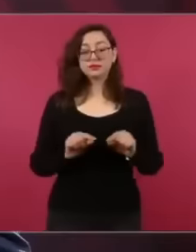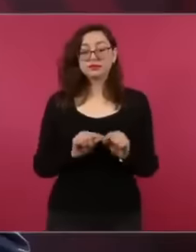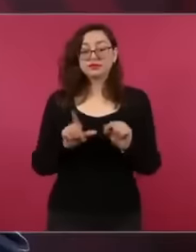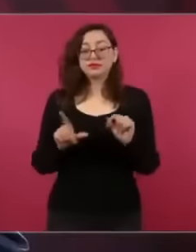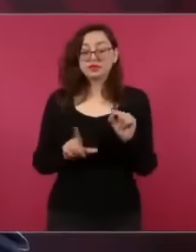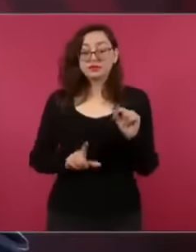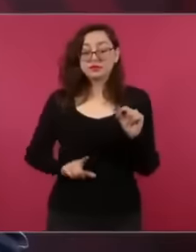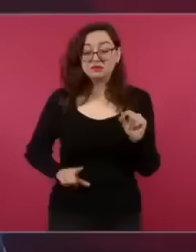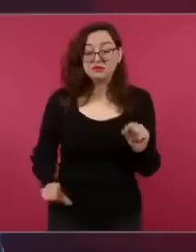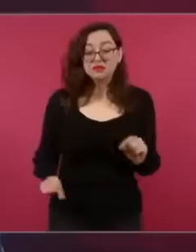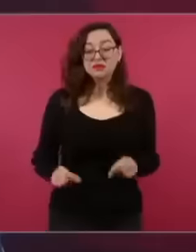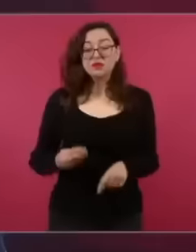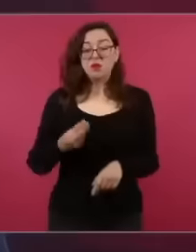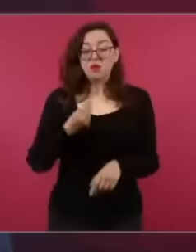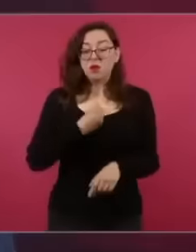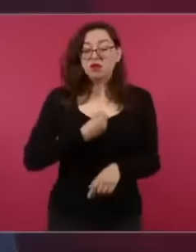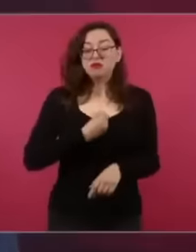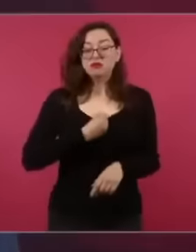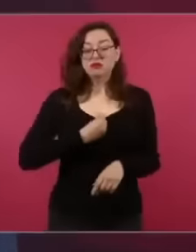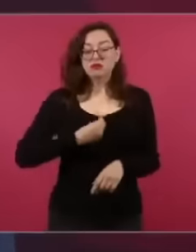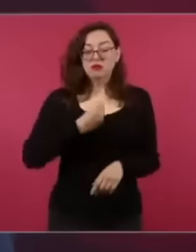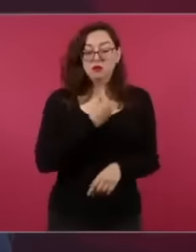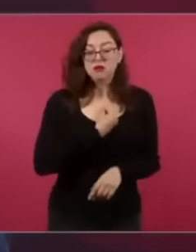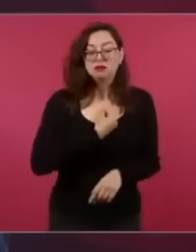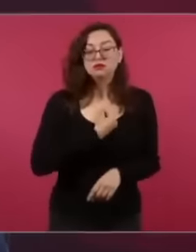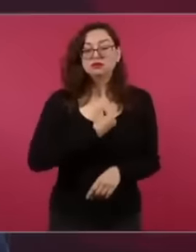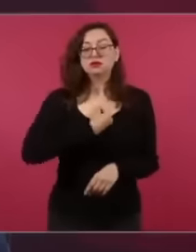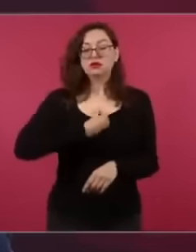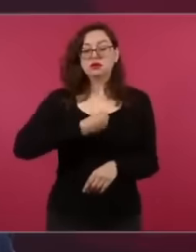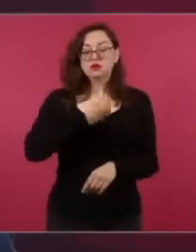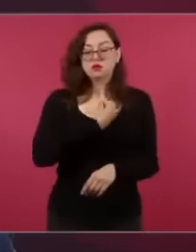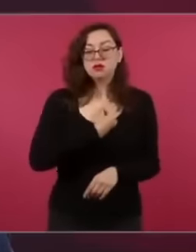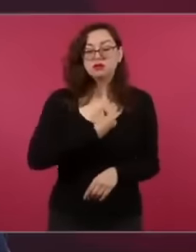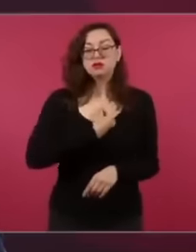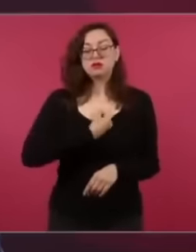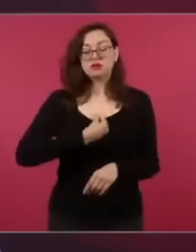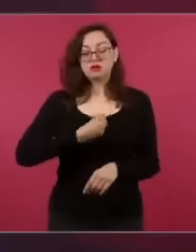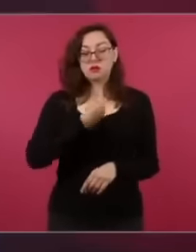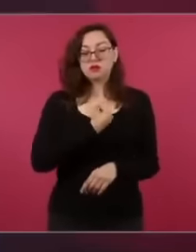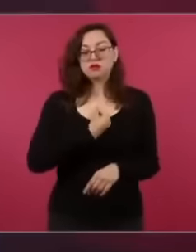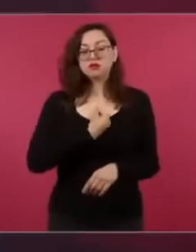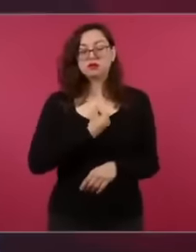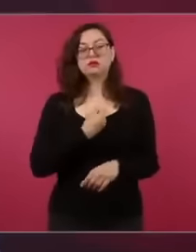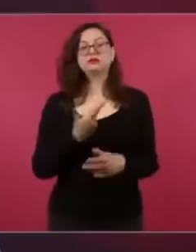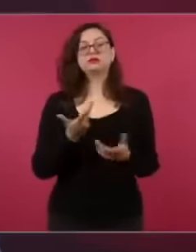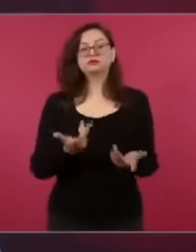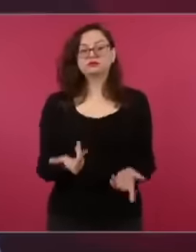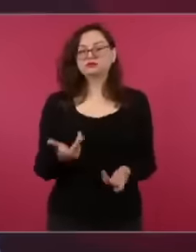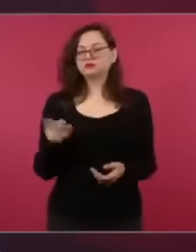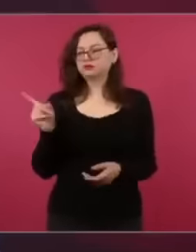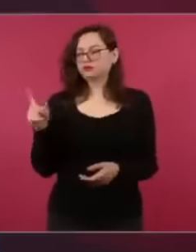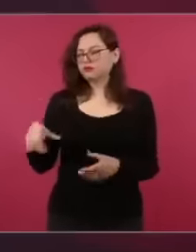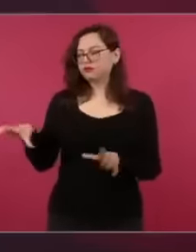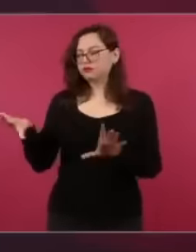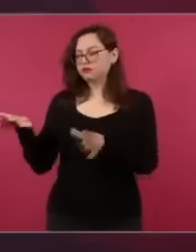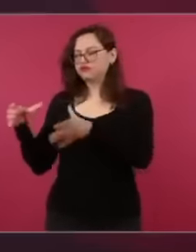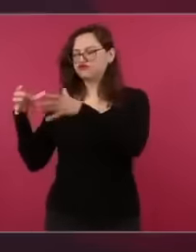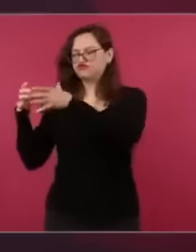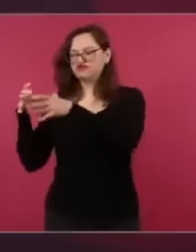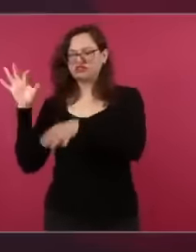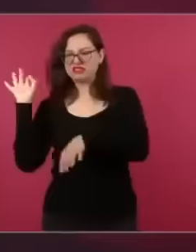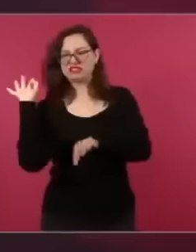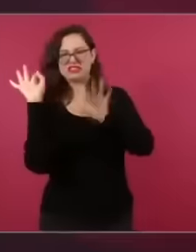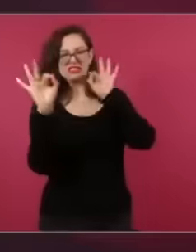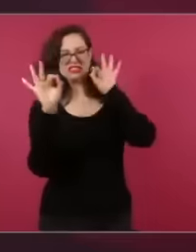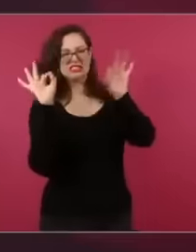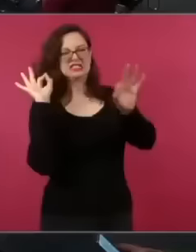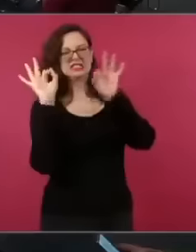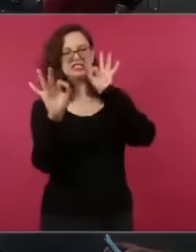did it not get infected because they were